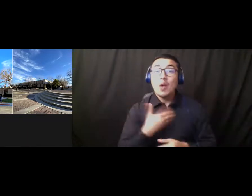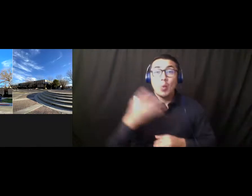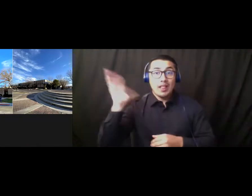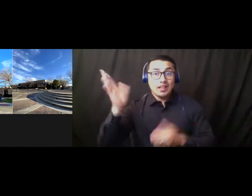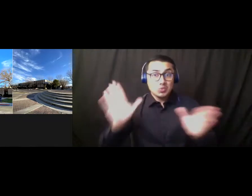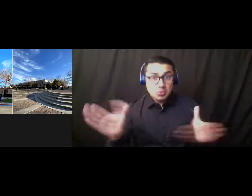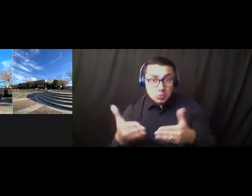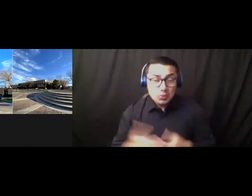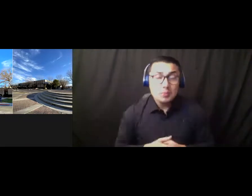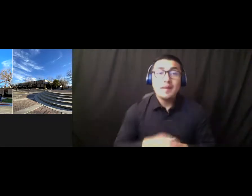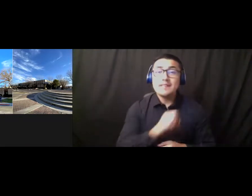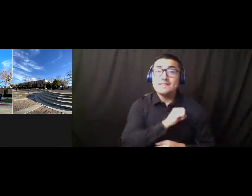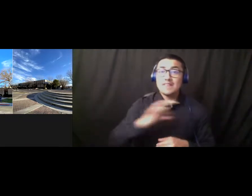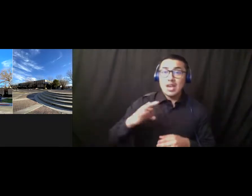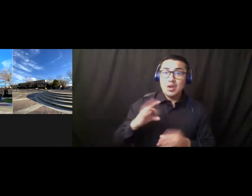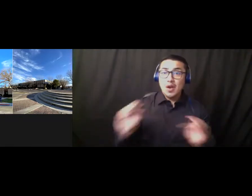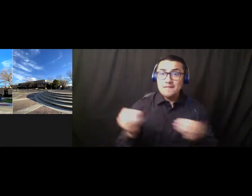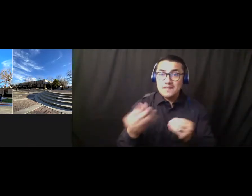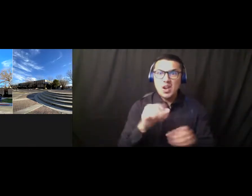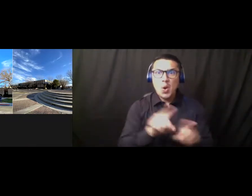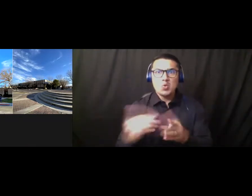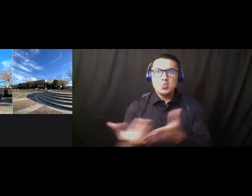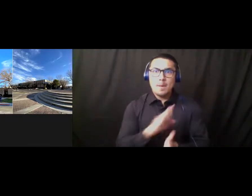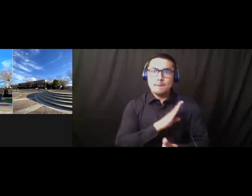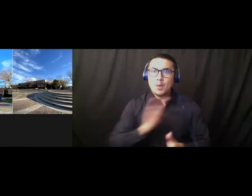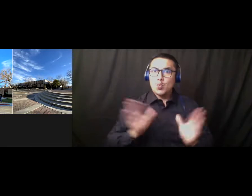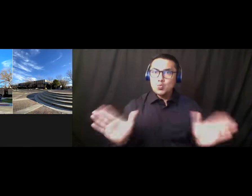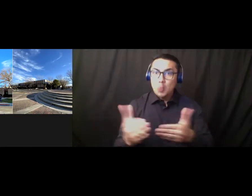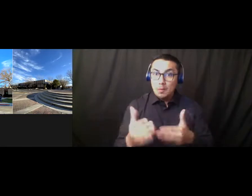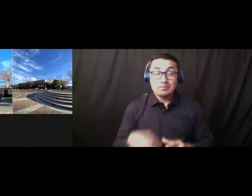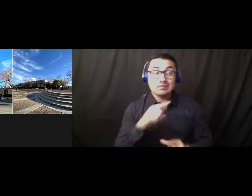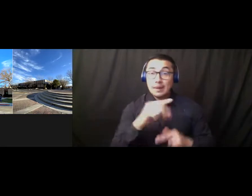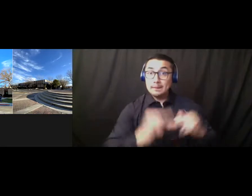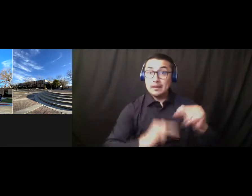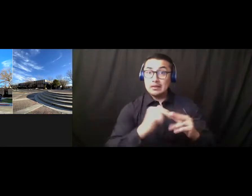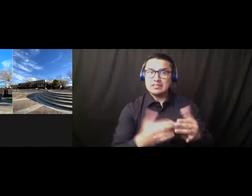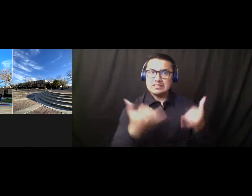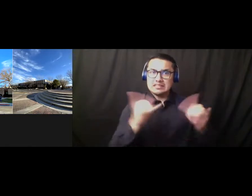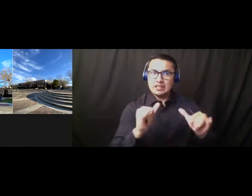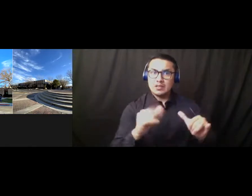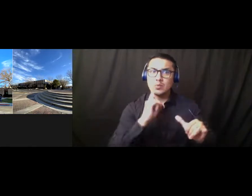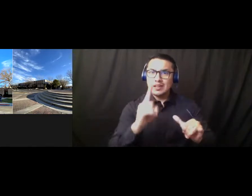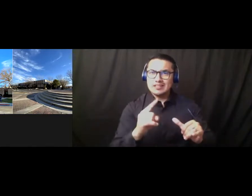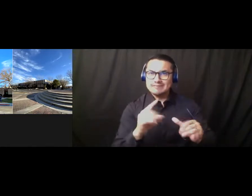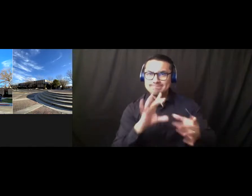faculty offices, and the new board room. The building is currently uh, with the Division of State Architect and will it be